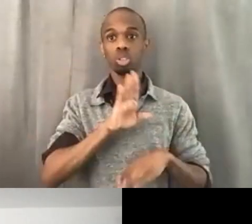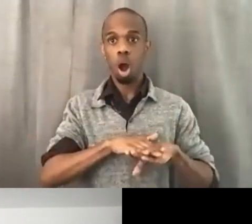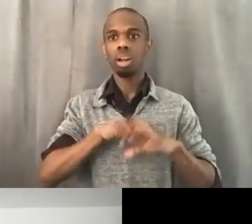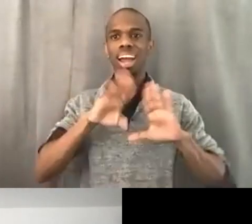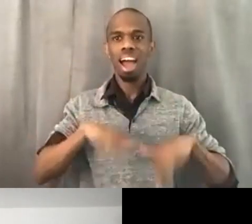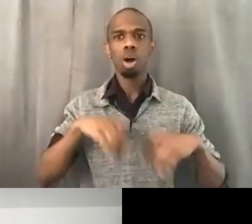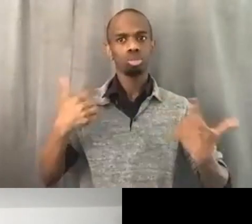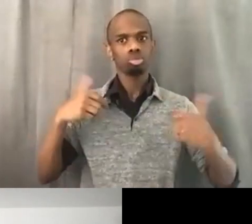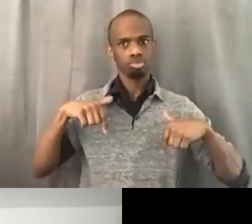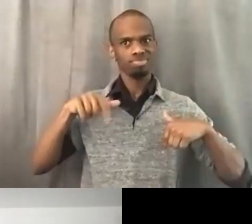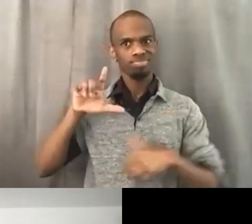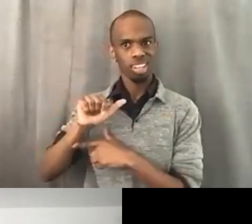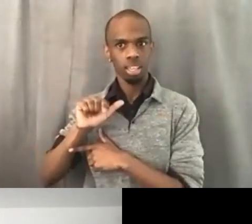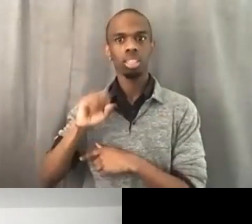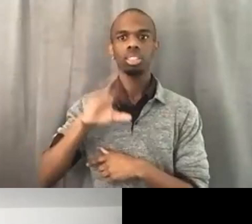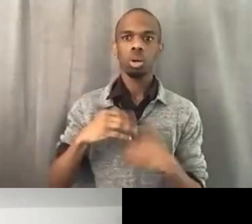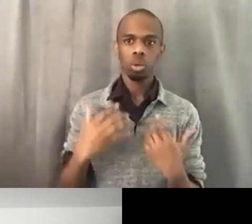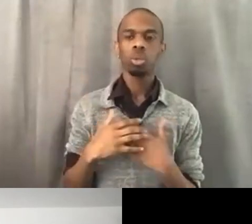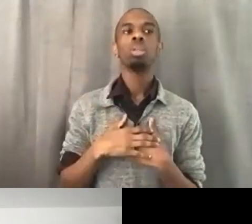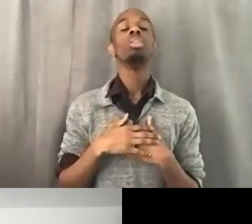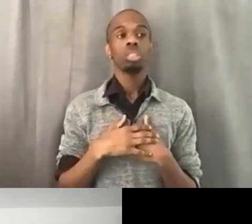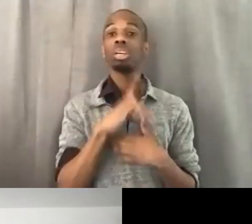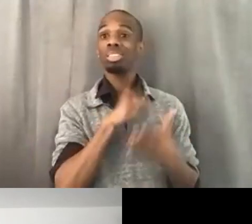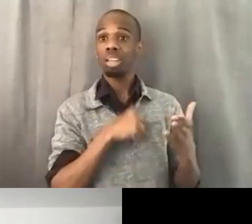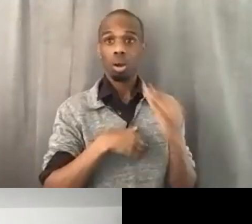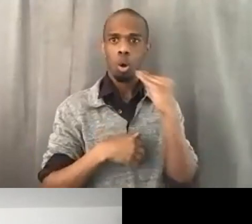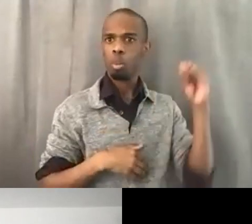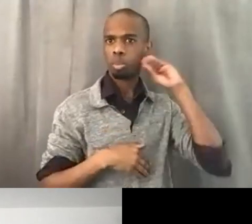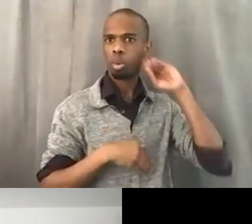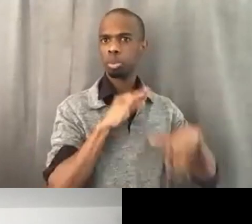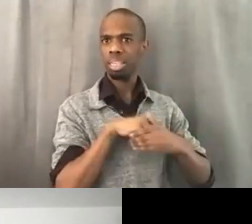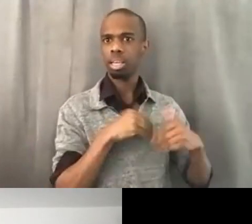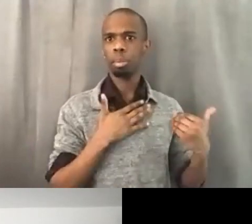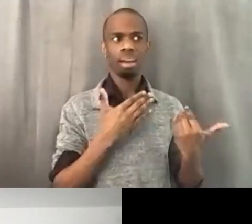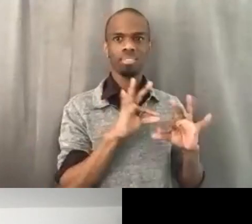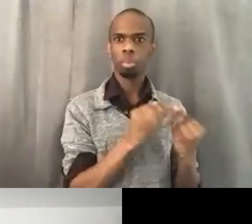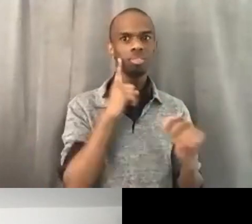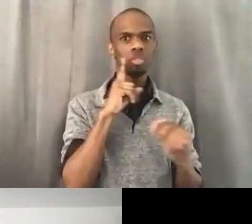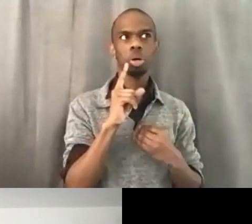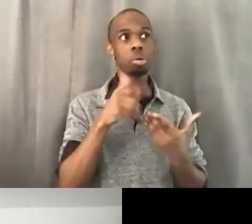The first house I owned has been in my family for over four generations here in South LA and South Central.